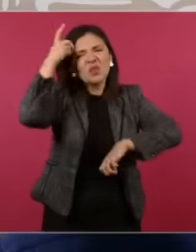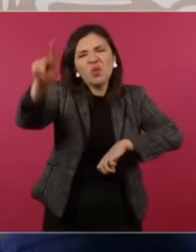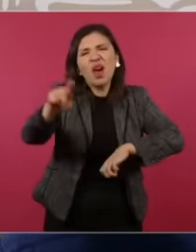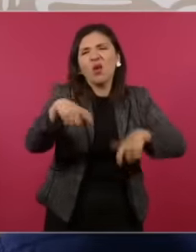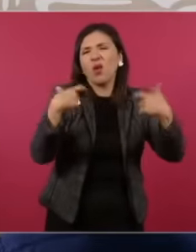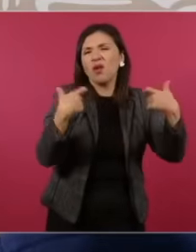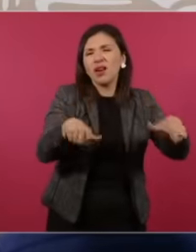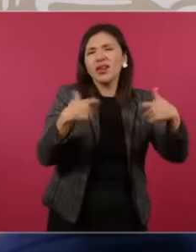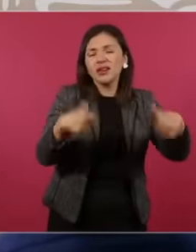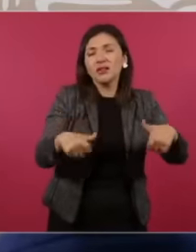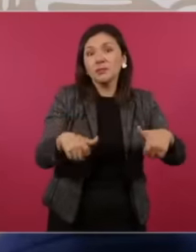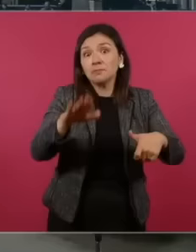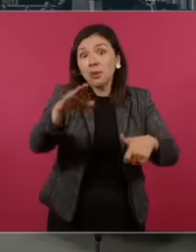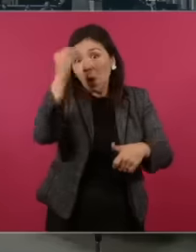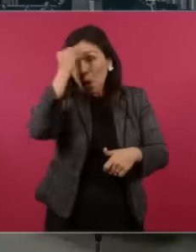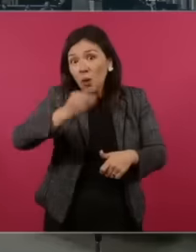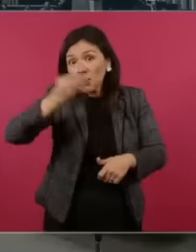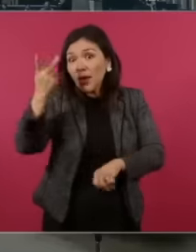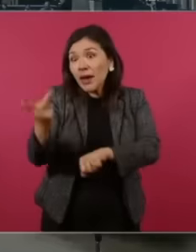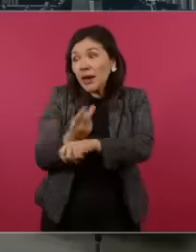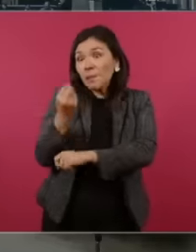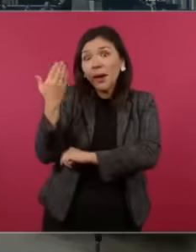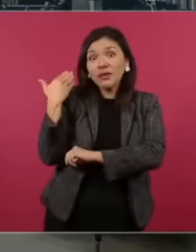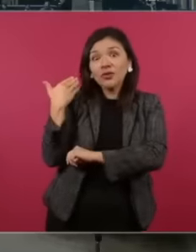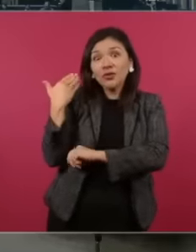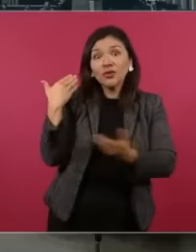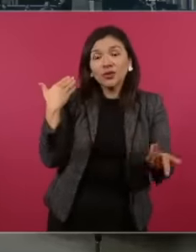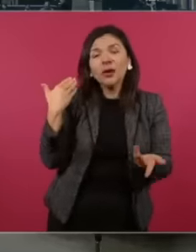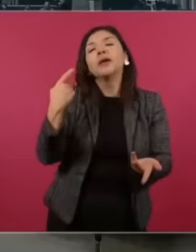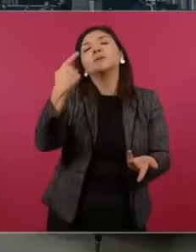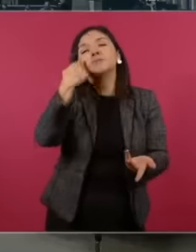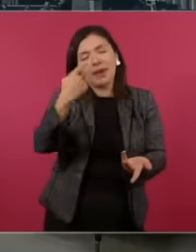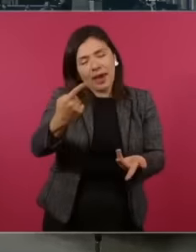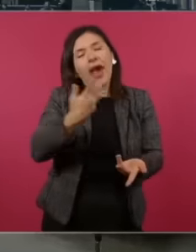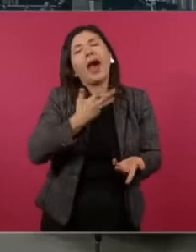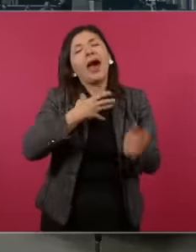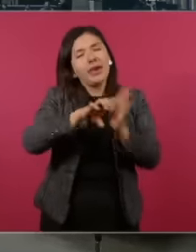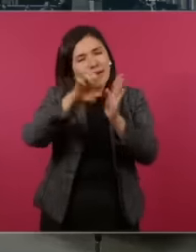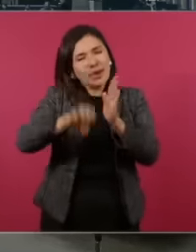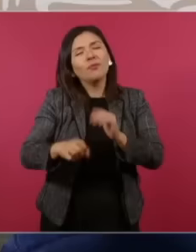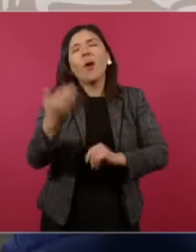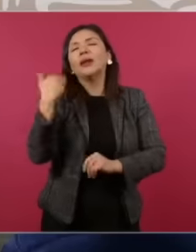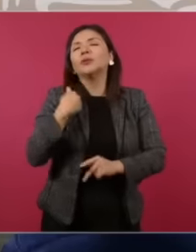forget what just happened now but we do have examples. I asked you the other day if